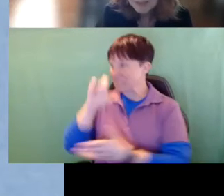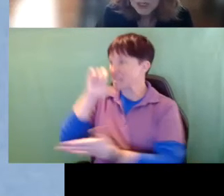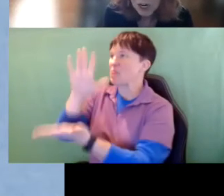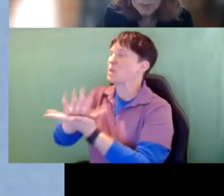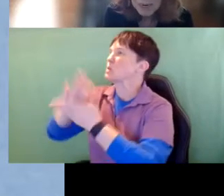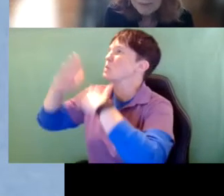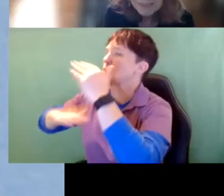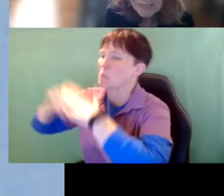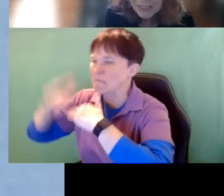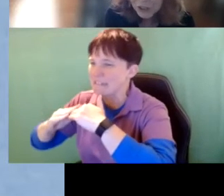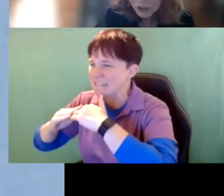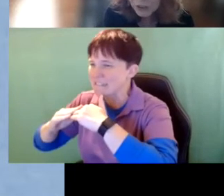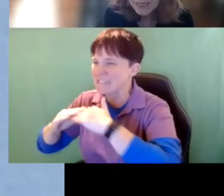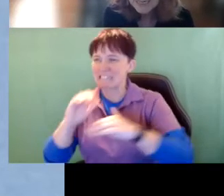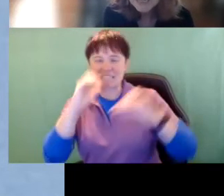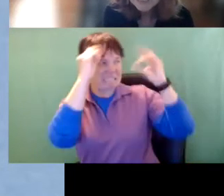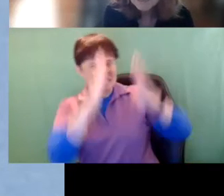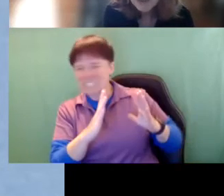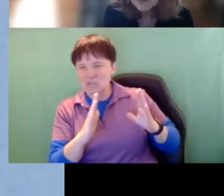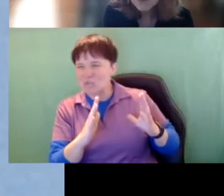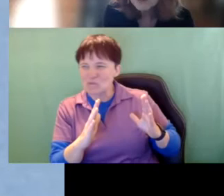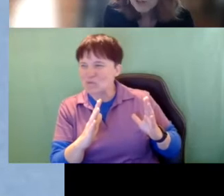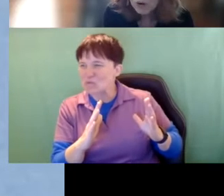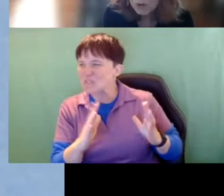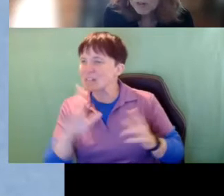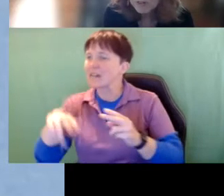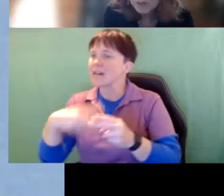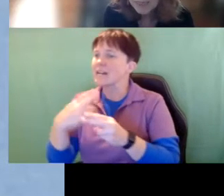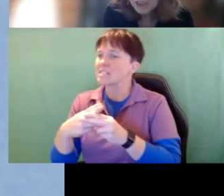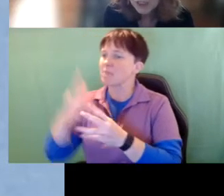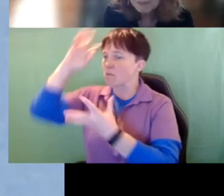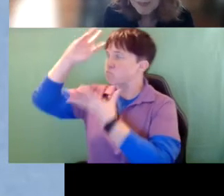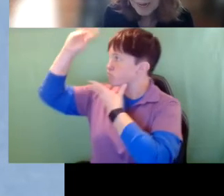It's not about the teacher It’s about the flow of information that